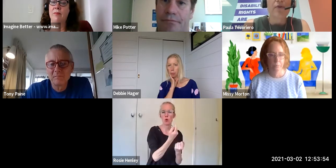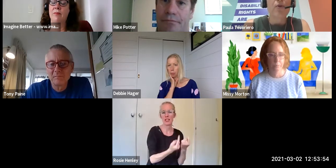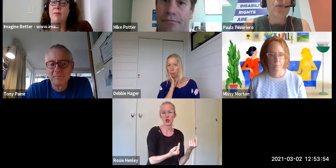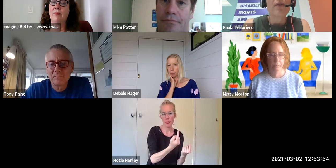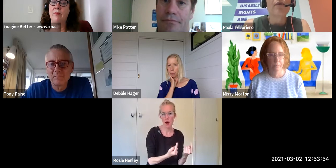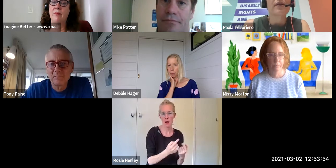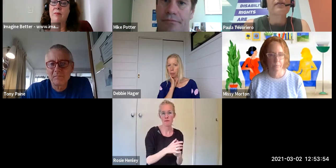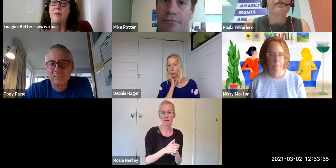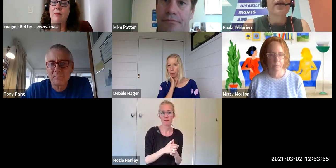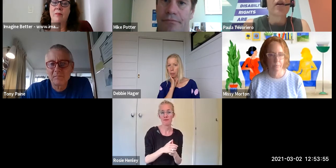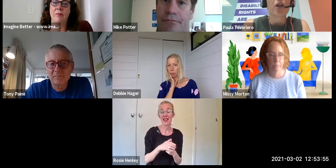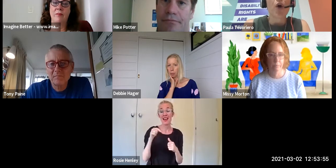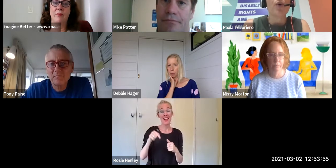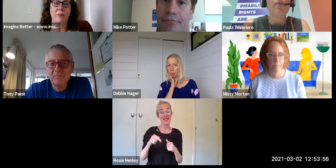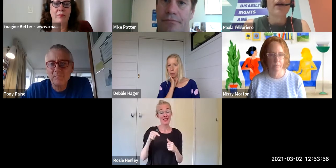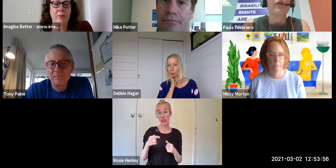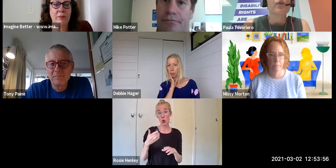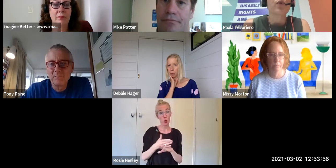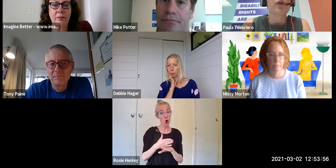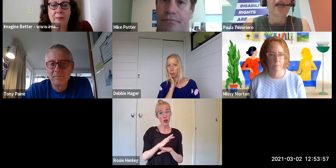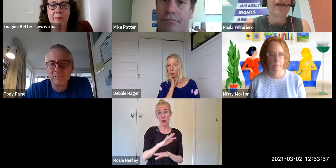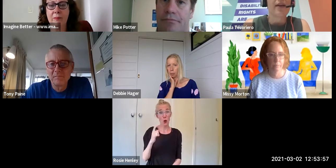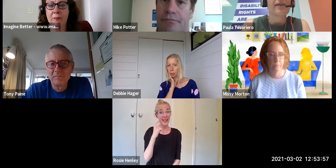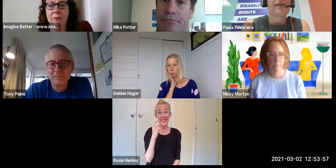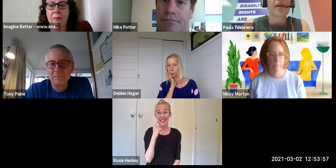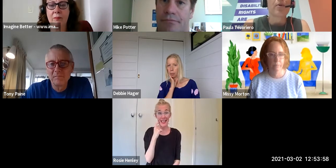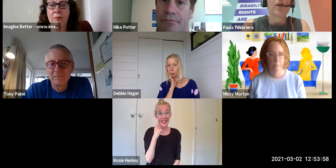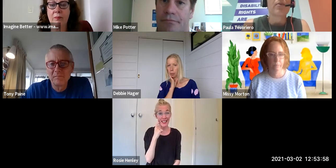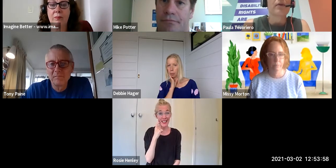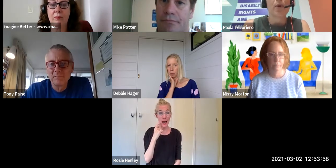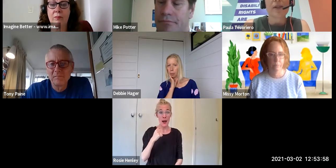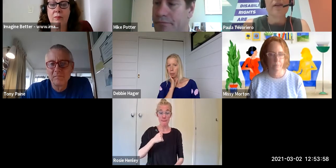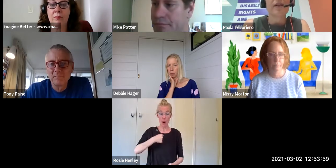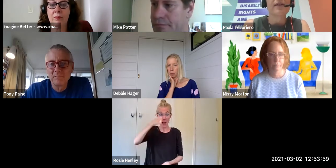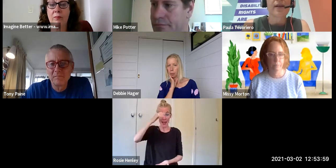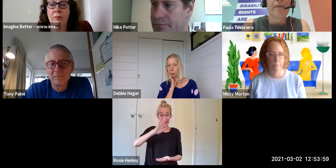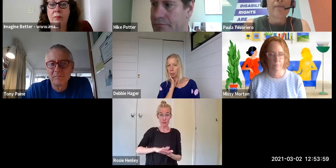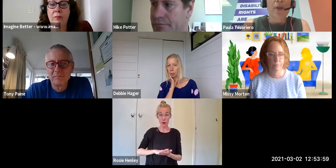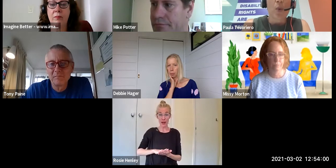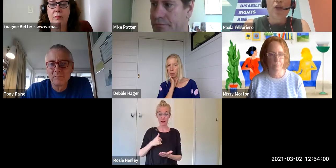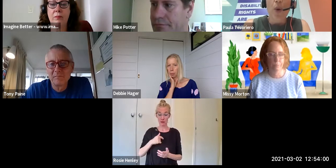And one of the things that I know about this work and as a disabled person is when you